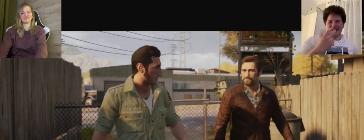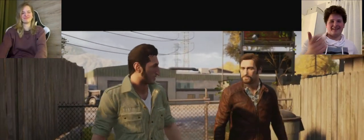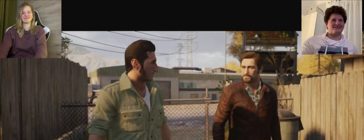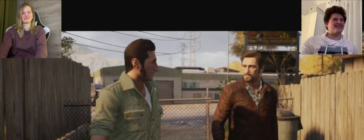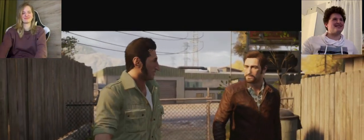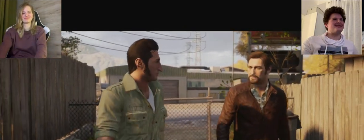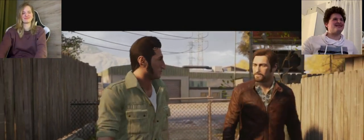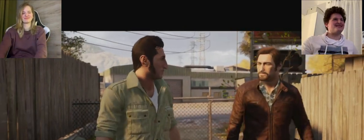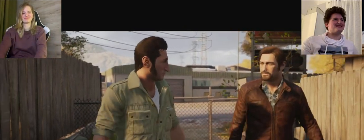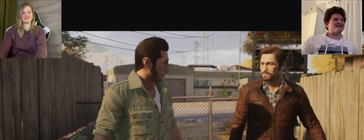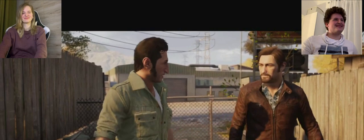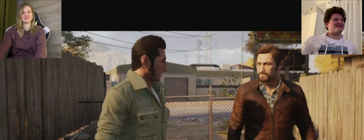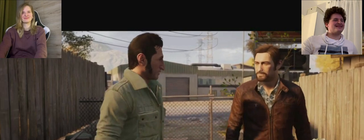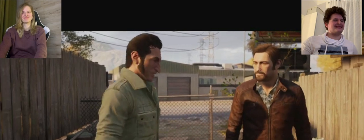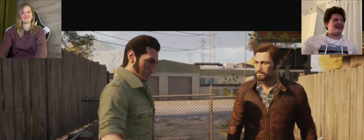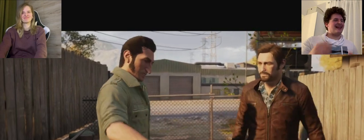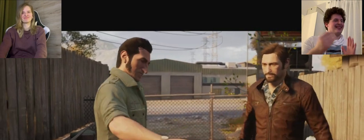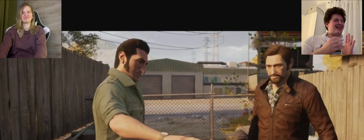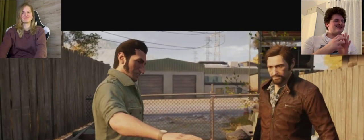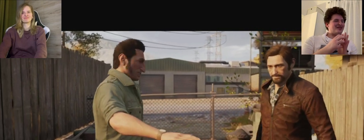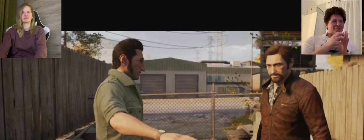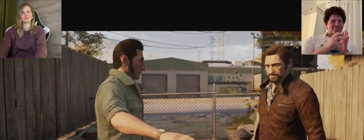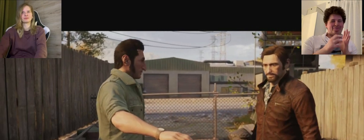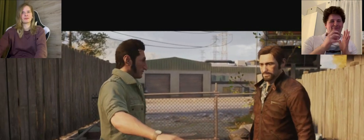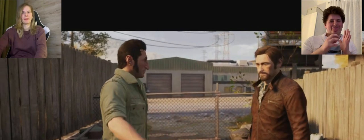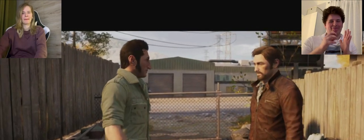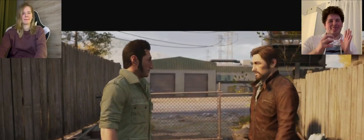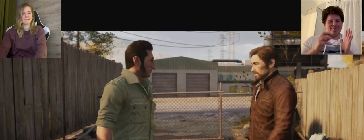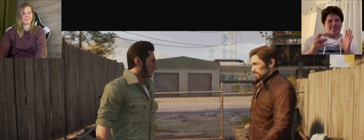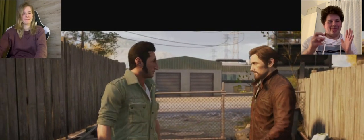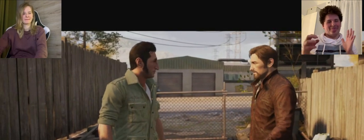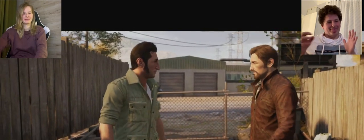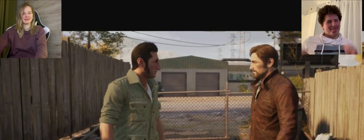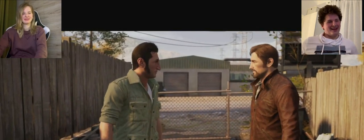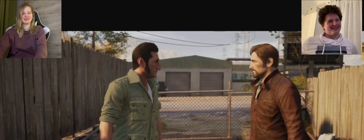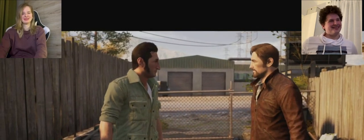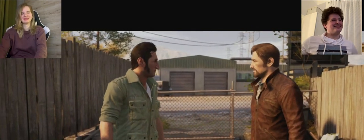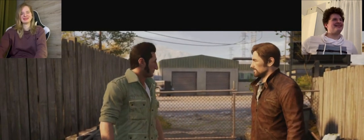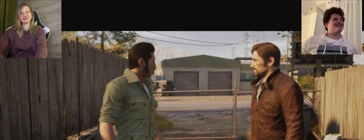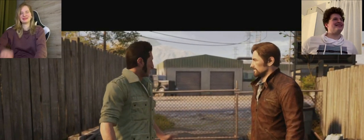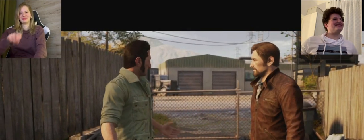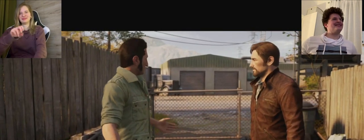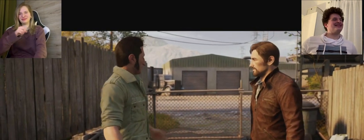A: Interesting episode was? A: Eh, we still have to wait because they are still talking XD